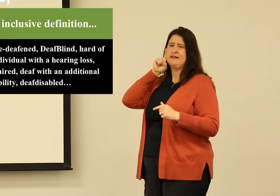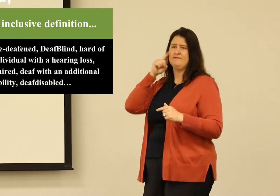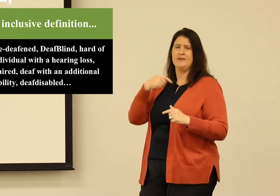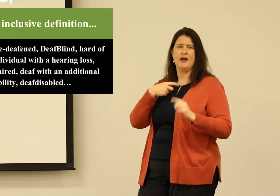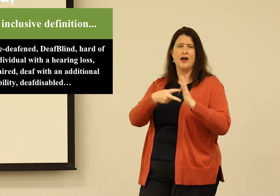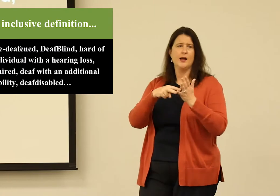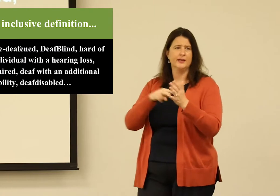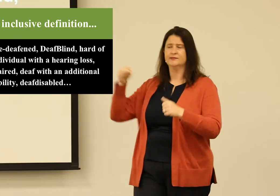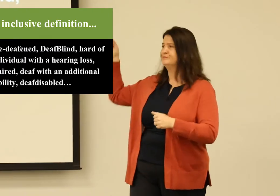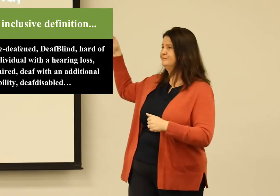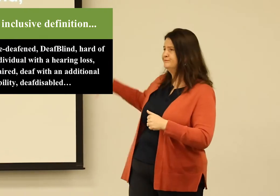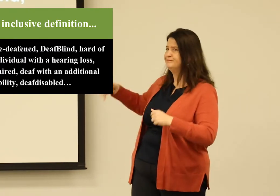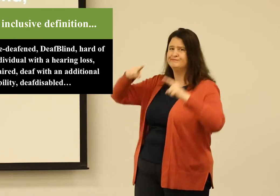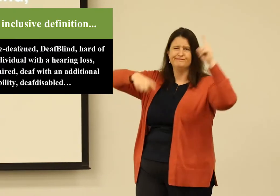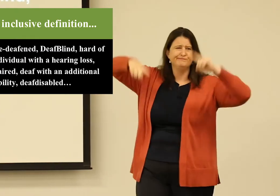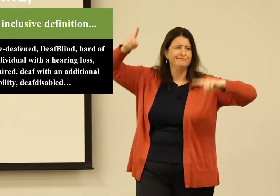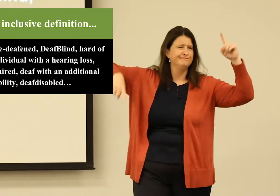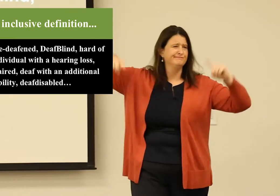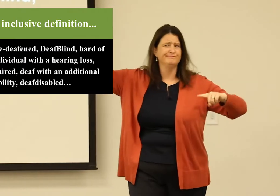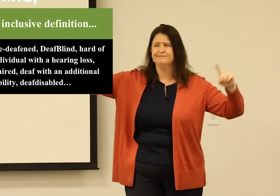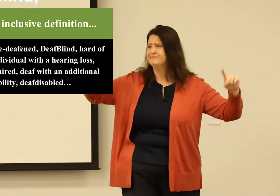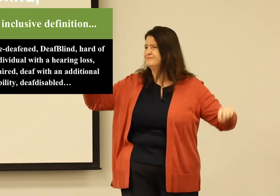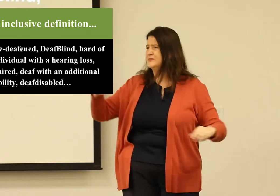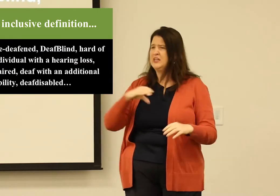So when I say "deaf," I use that term inclusively.